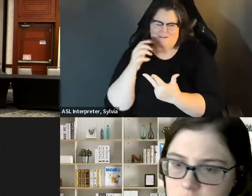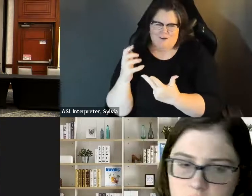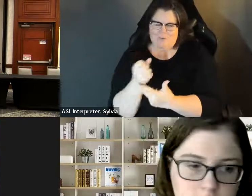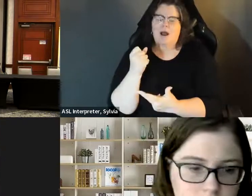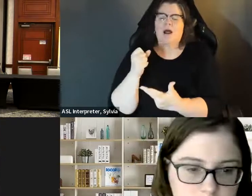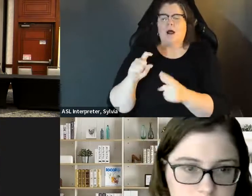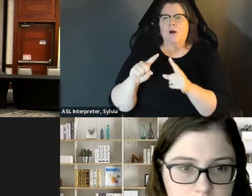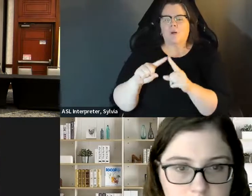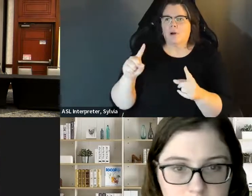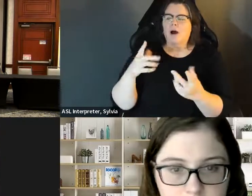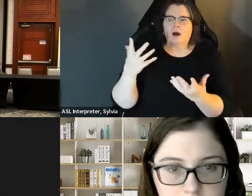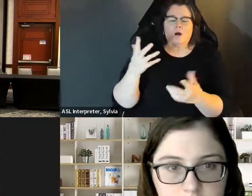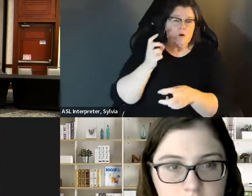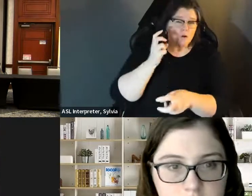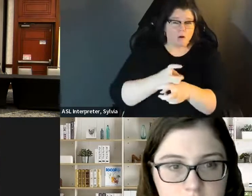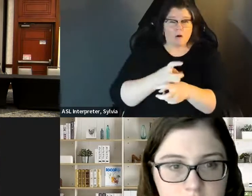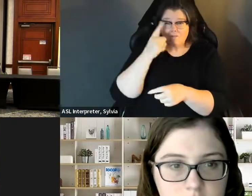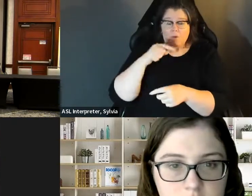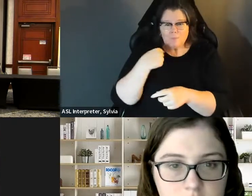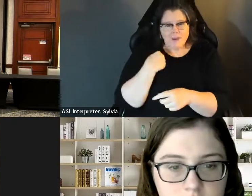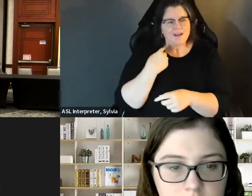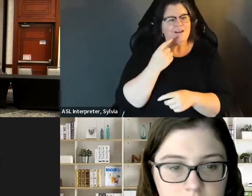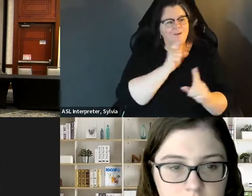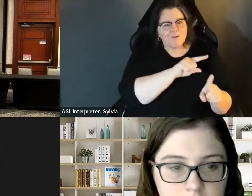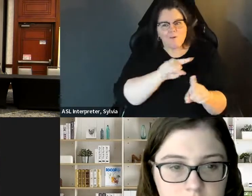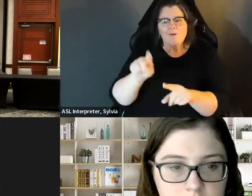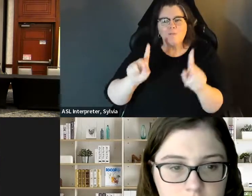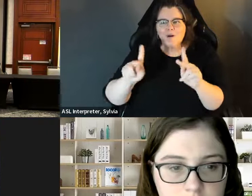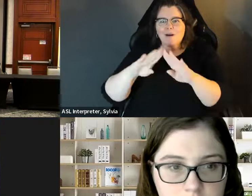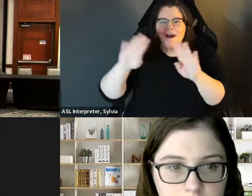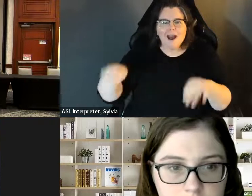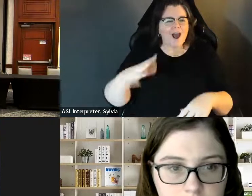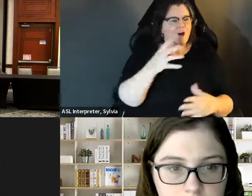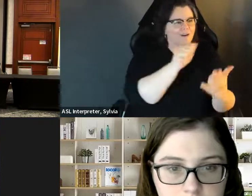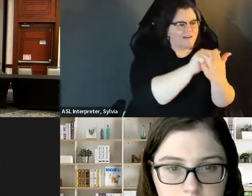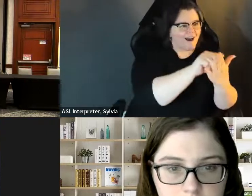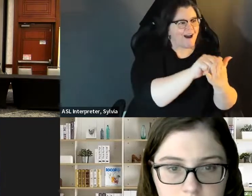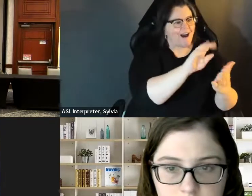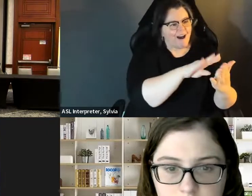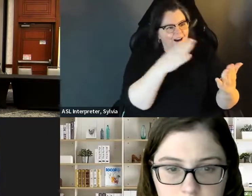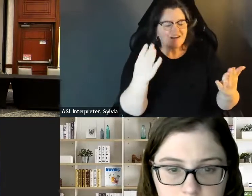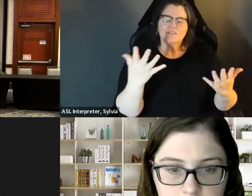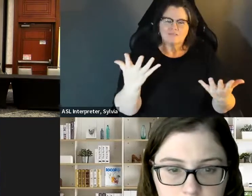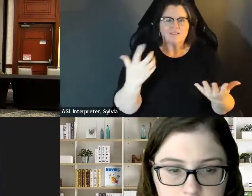And I know, as far as one of the barriers that was for me, with my 2 victorious campaigns and my last race in 2,016, when I ran for mayor, was my mobility issues and being able to go door to door so I agree with you Natalie in regards to being for mayor was my mobility issues and being able to go